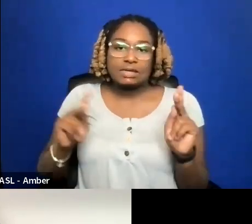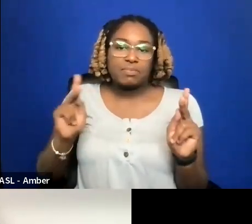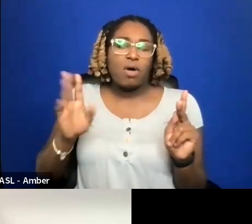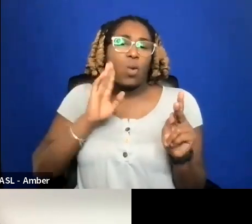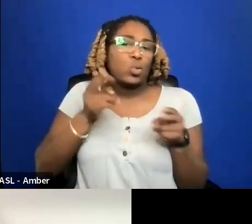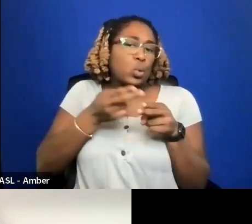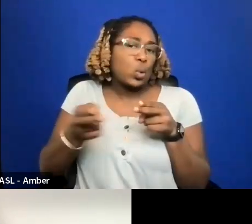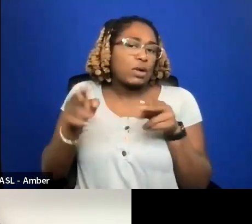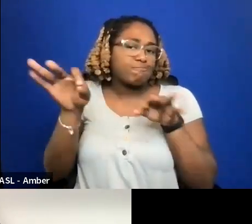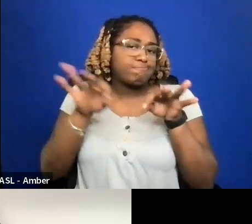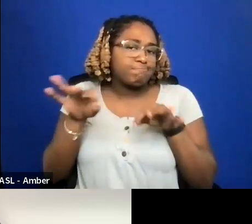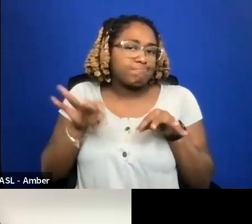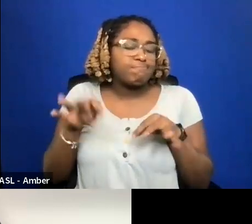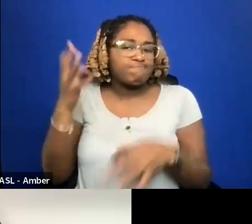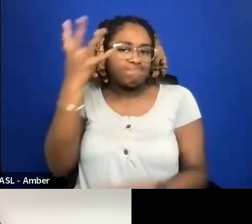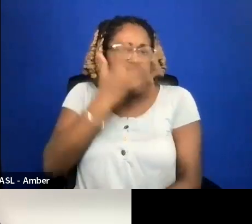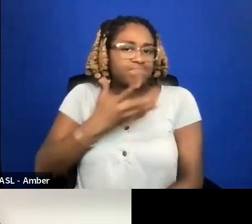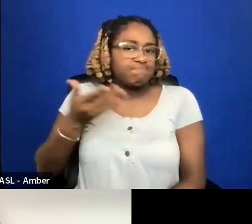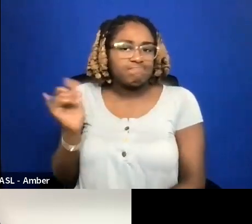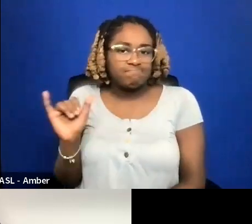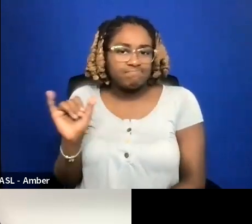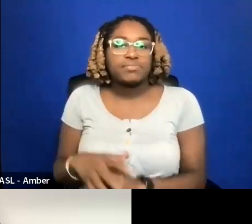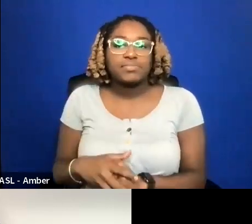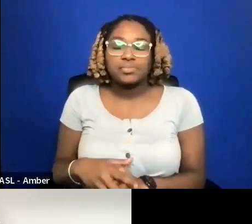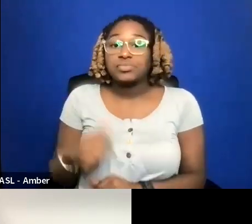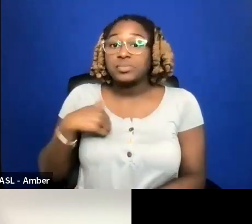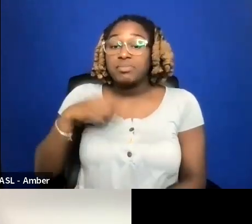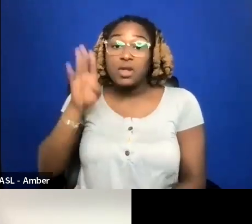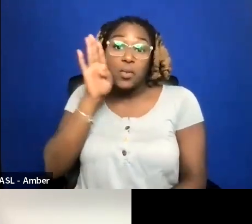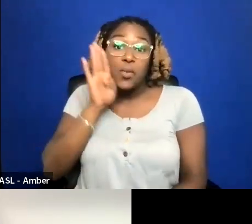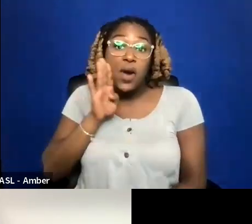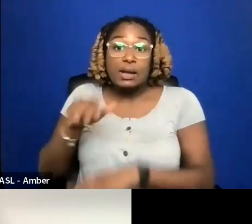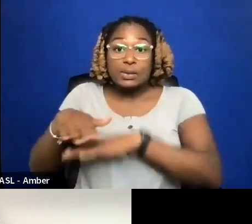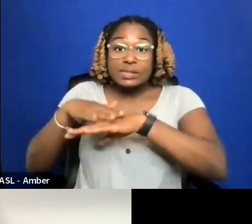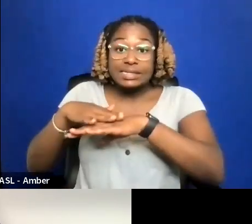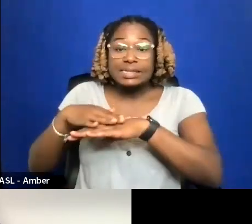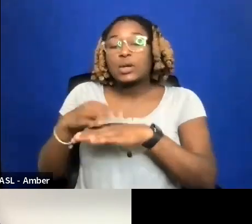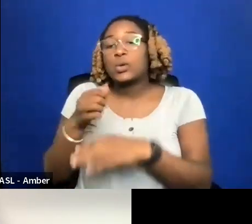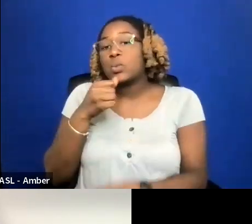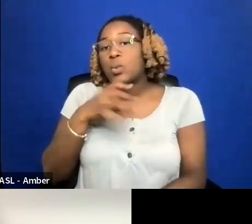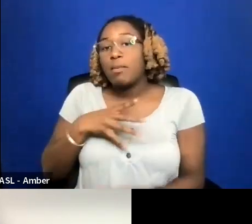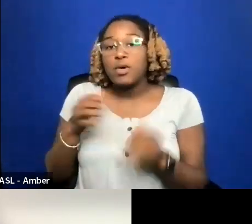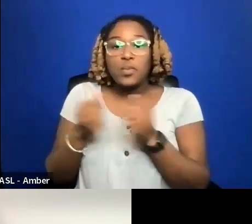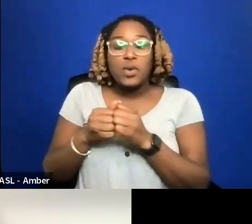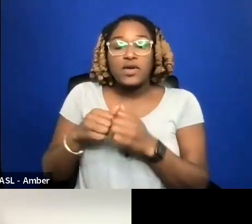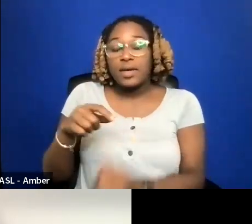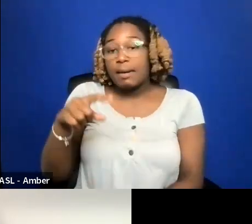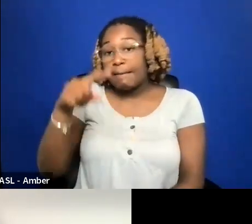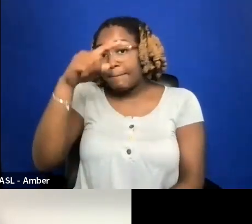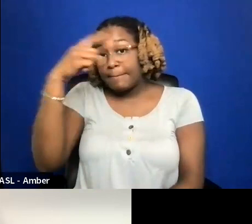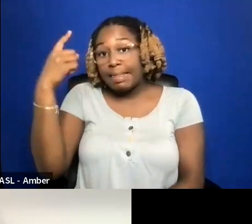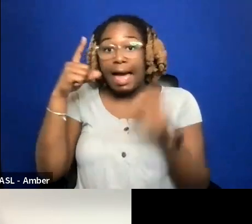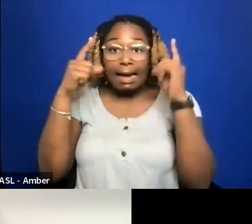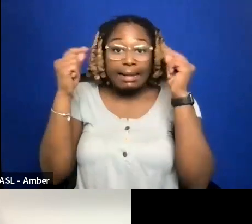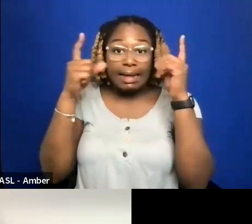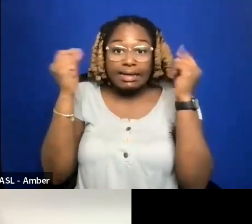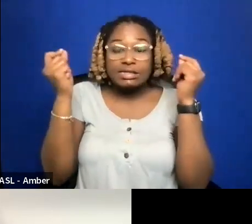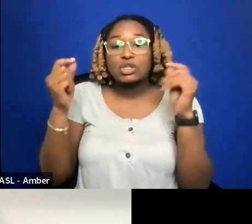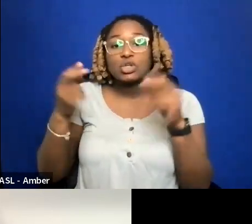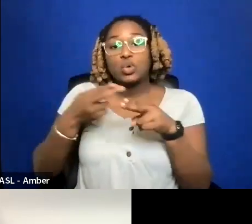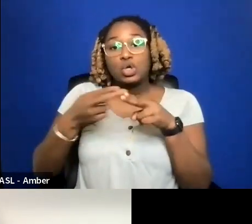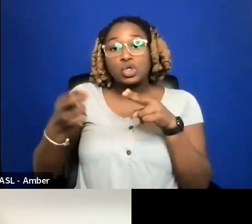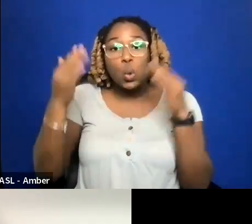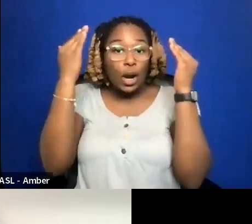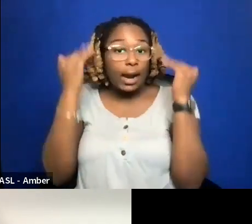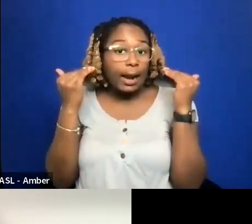I'M A BROWN SKINNED WOMAN WEARING BLACK RIMMED GLASSES WITH SHORT HAIR AND A GRAY SHIRT IN FRONT OF